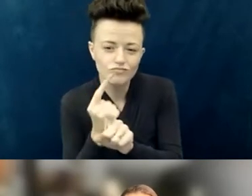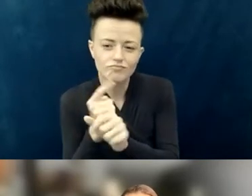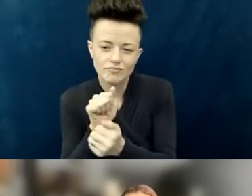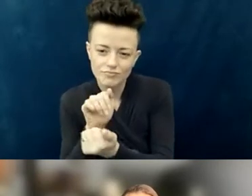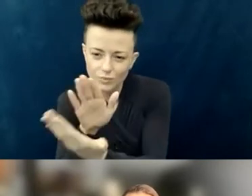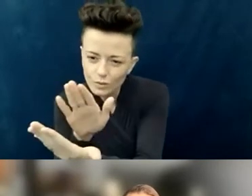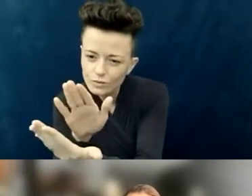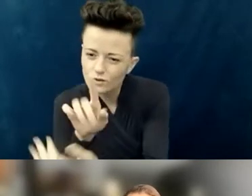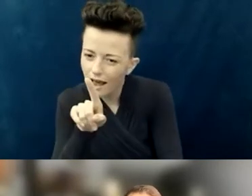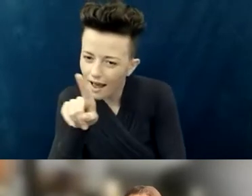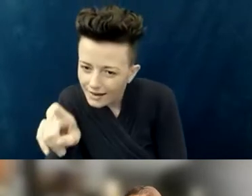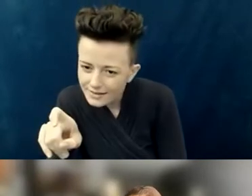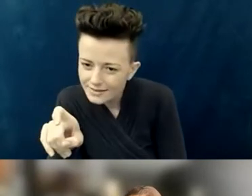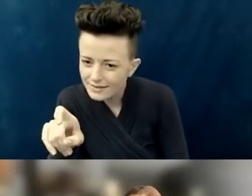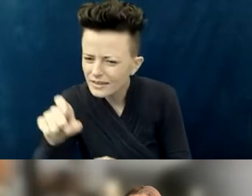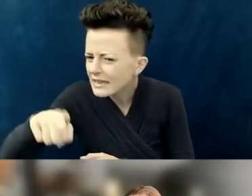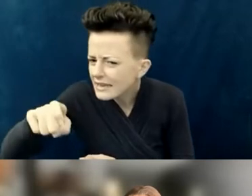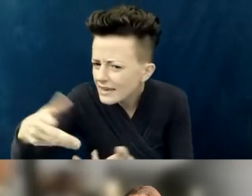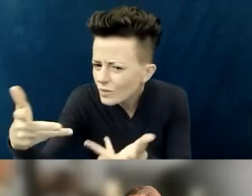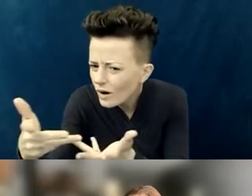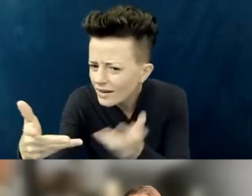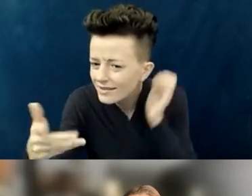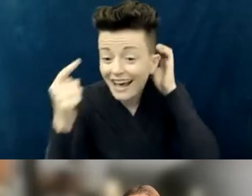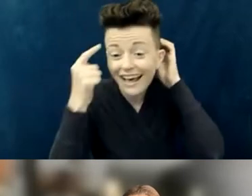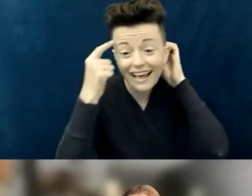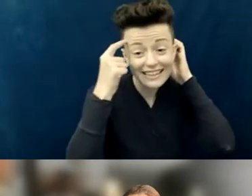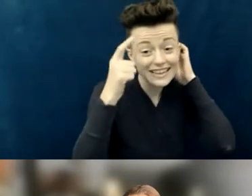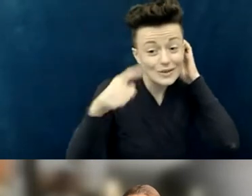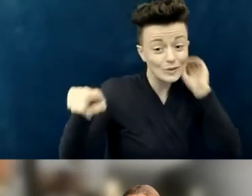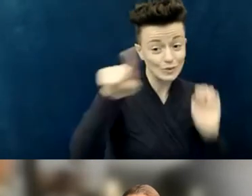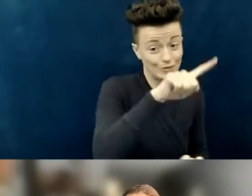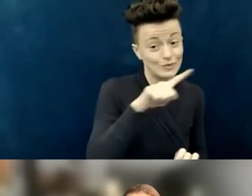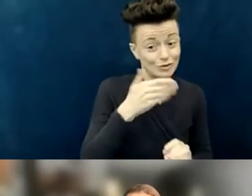needs are. I think you all have modeled that really, really well in how you've put on this event,